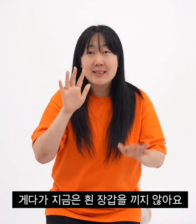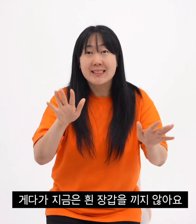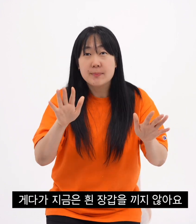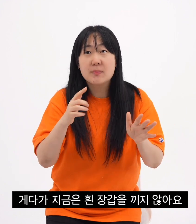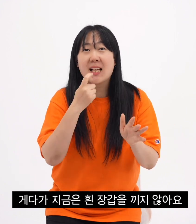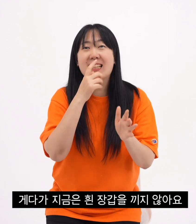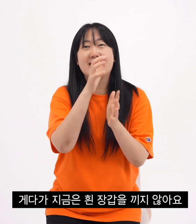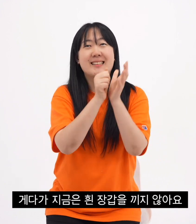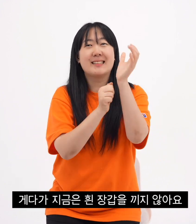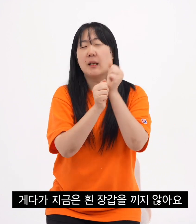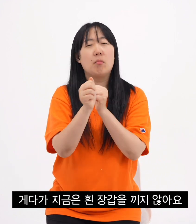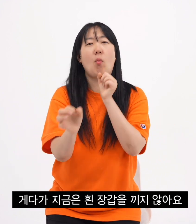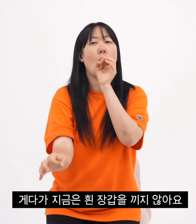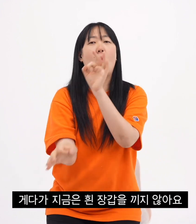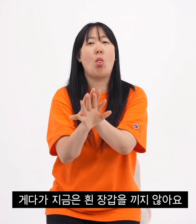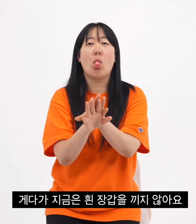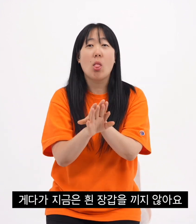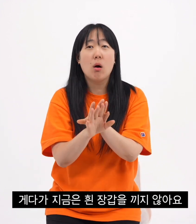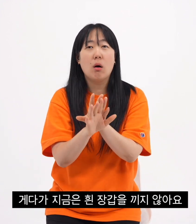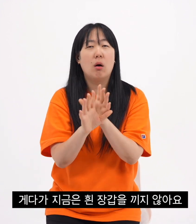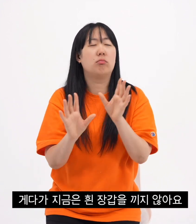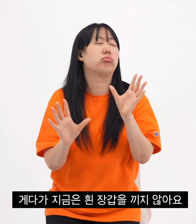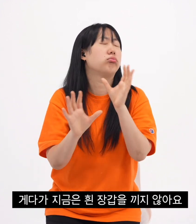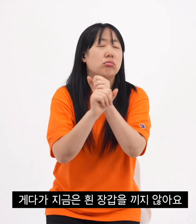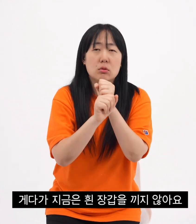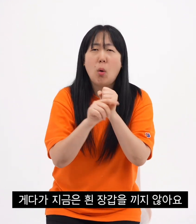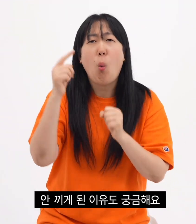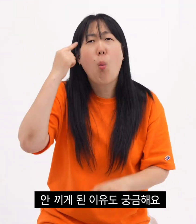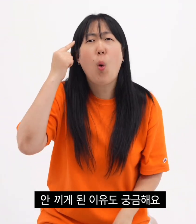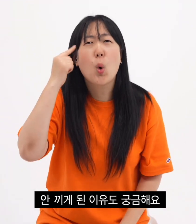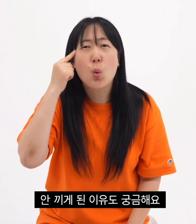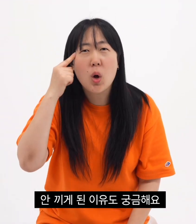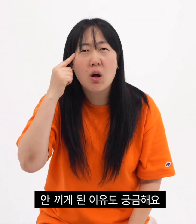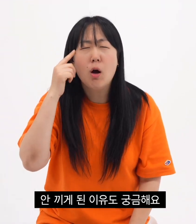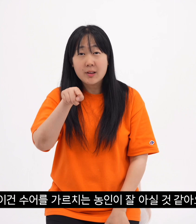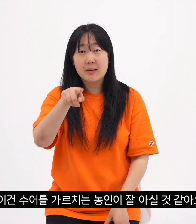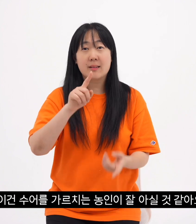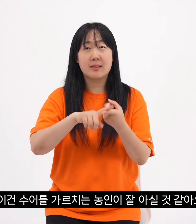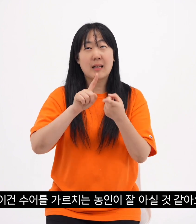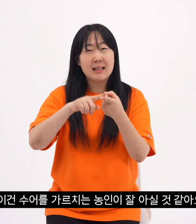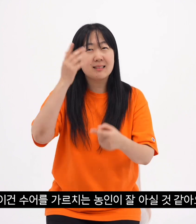Besides, people don't wear white gloves now. I'm curious as to why you didn't wear it.